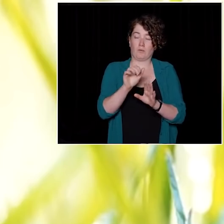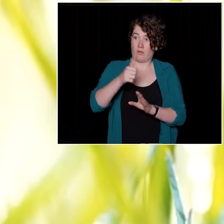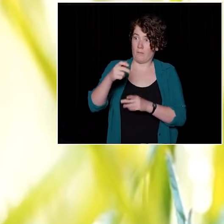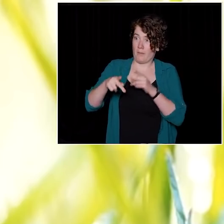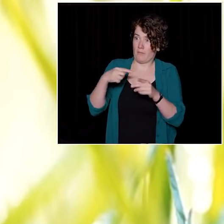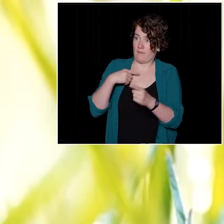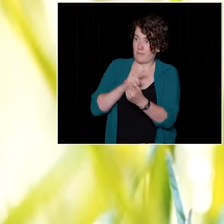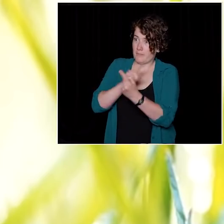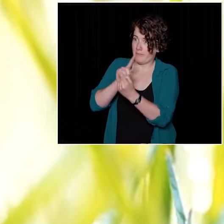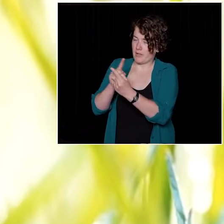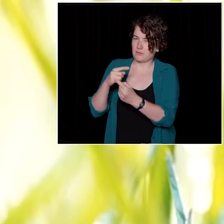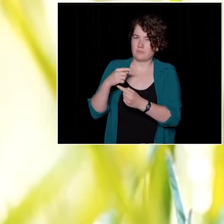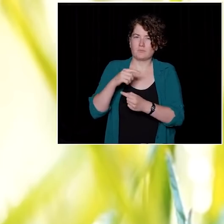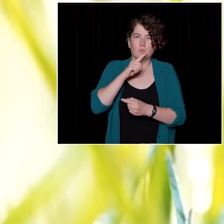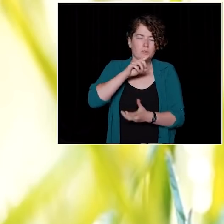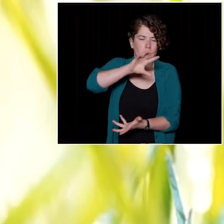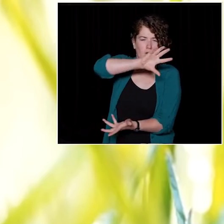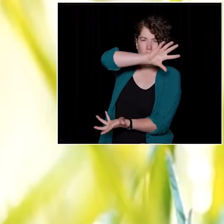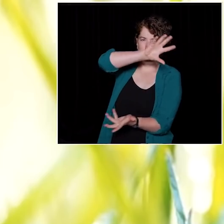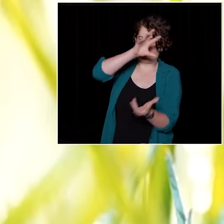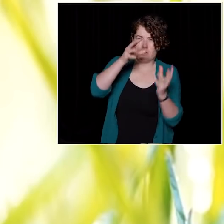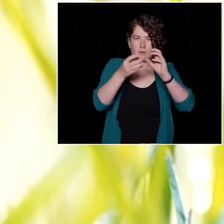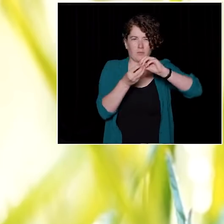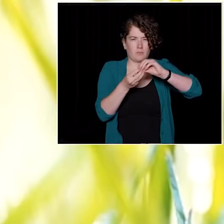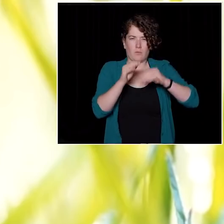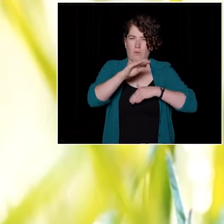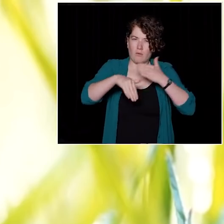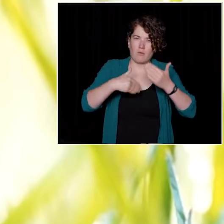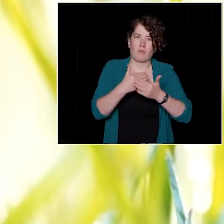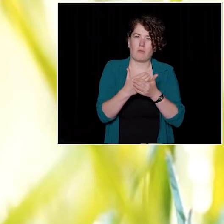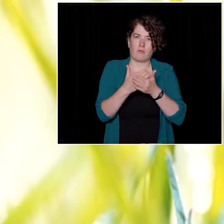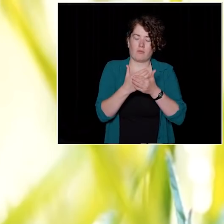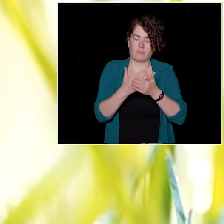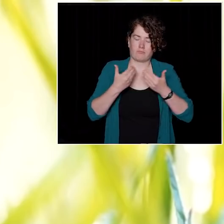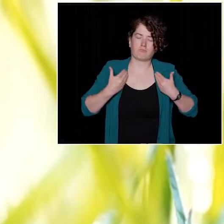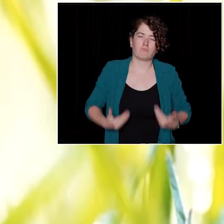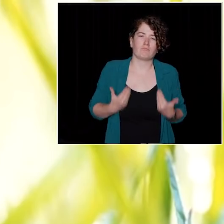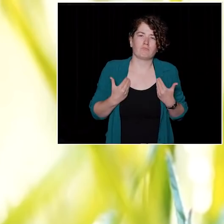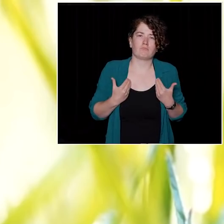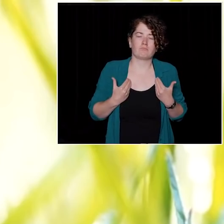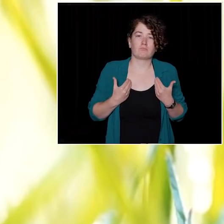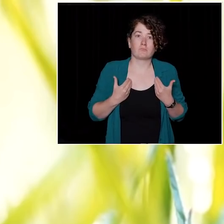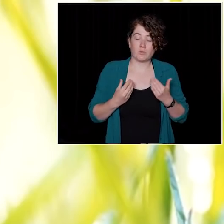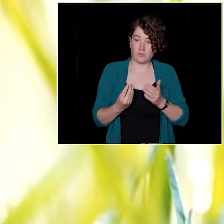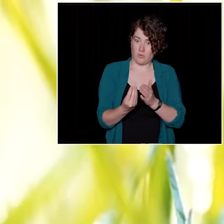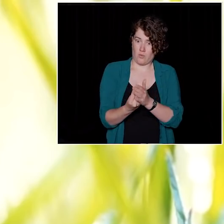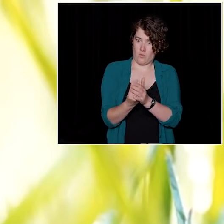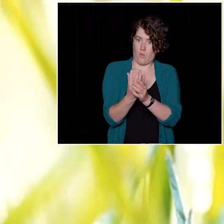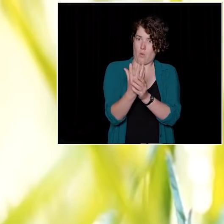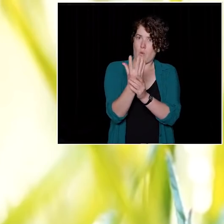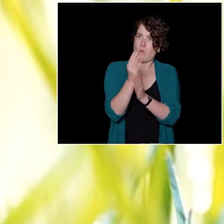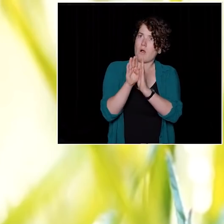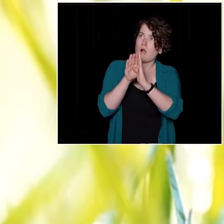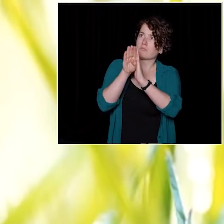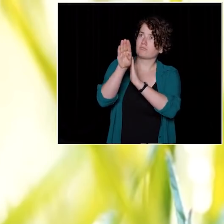and that which I believe in. The gateway to growth is humility.